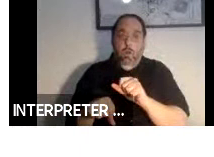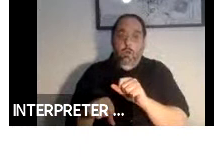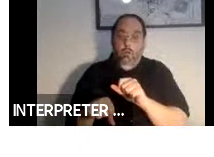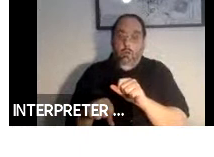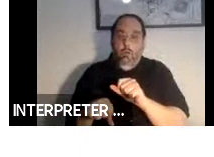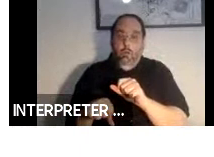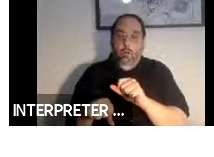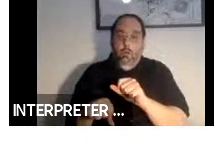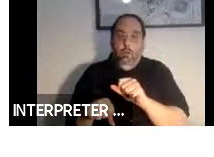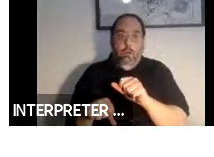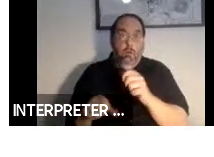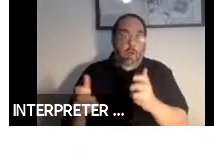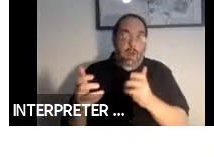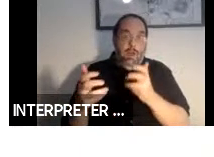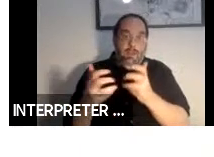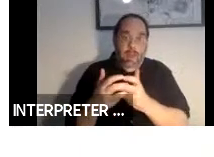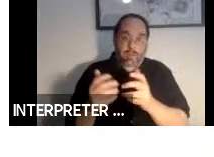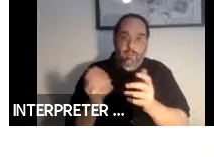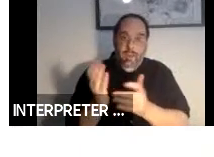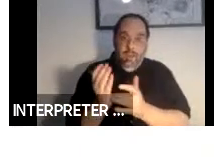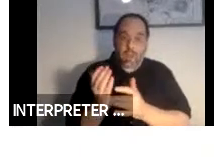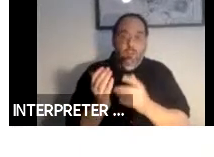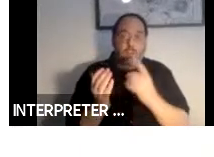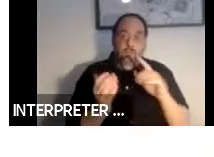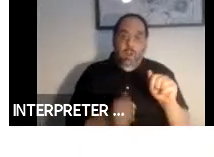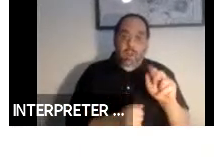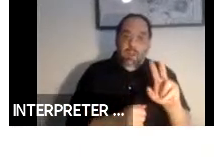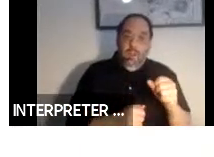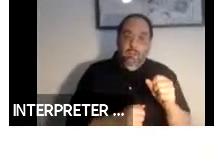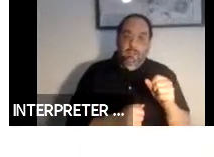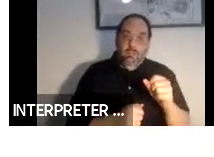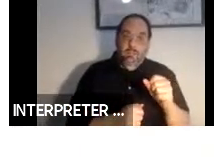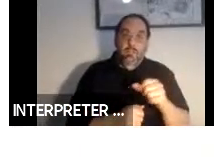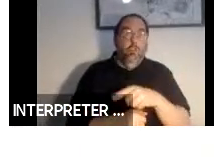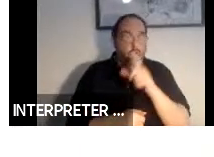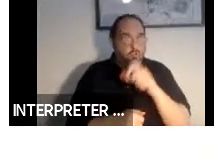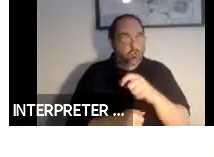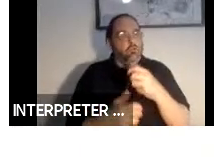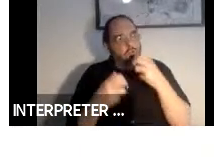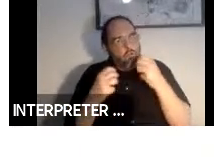adaptive technologies for autonomous vehicles make the case strong. Make the case strong upfront.